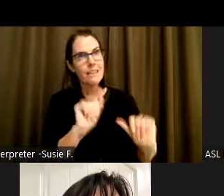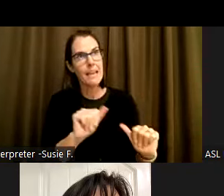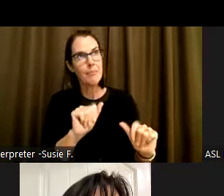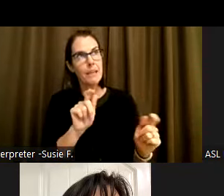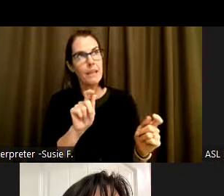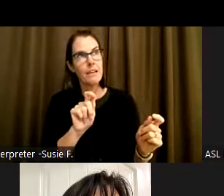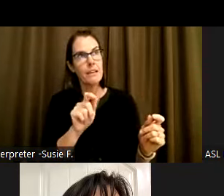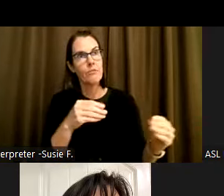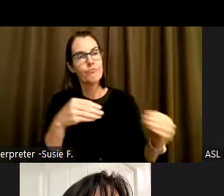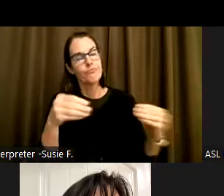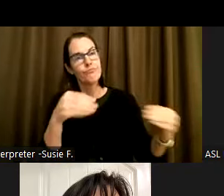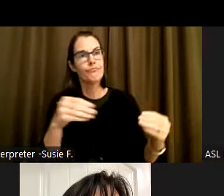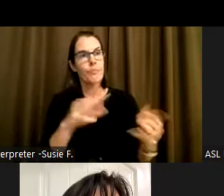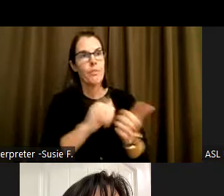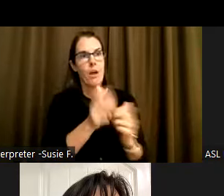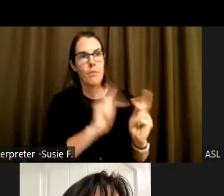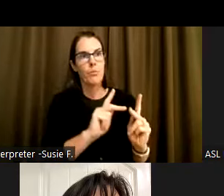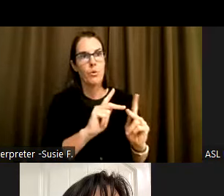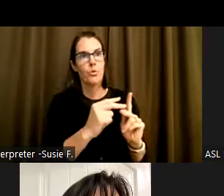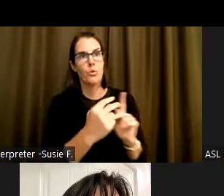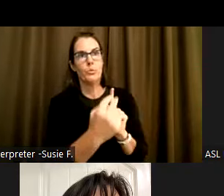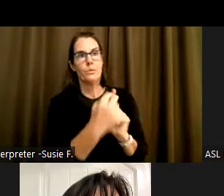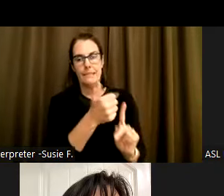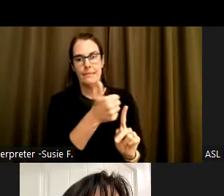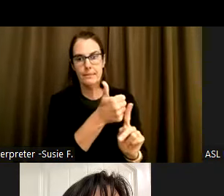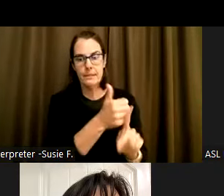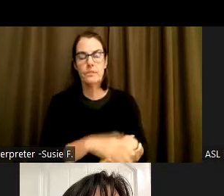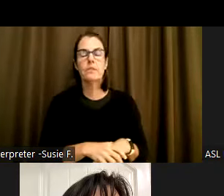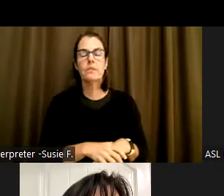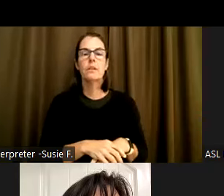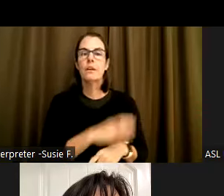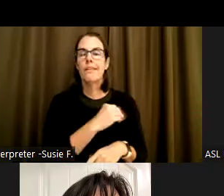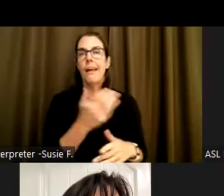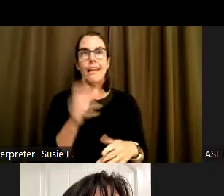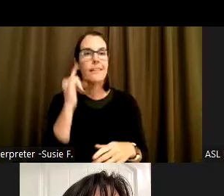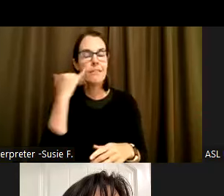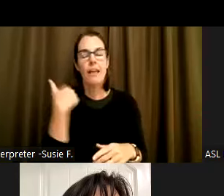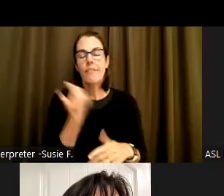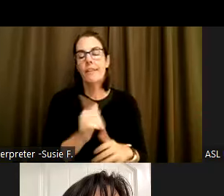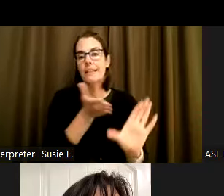as well as the potential potential of any psychological bias in